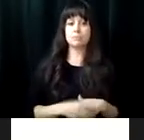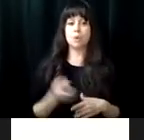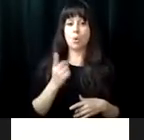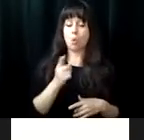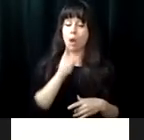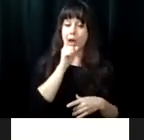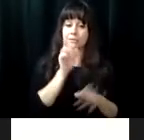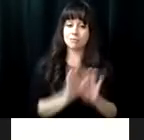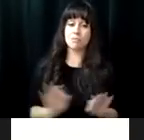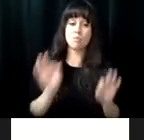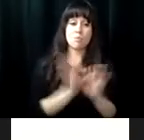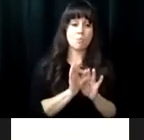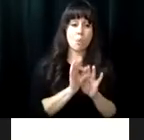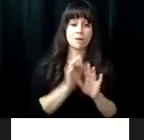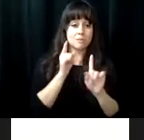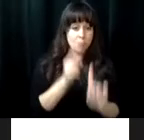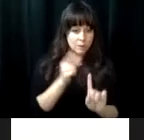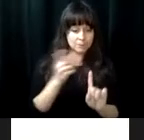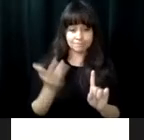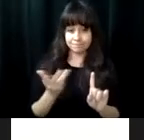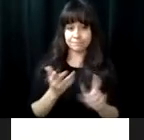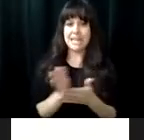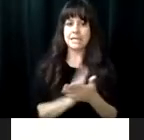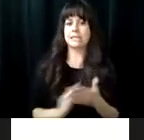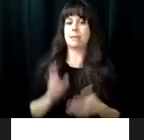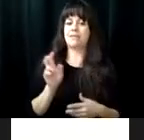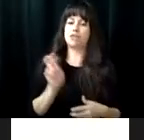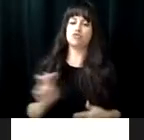basics class a number of things that were practical to me for everyday